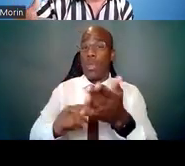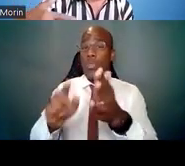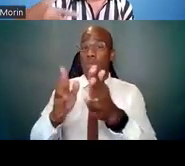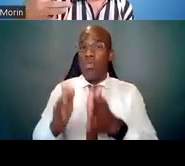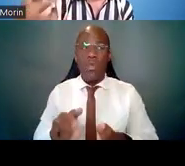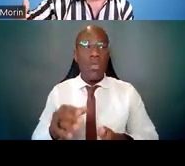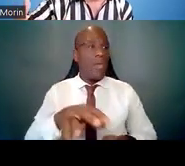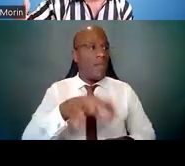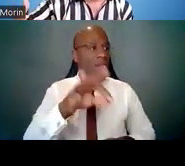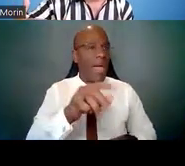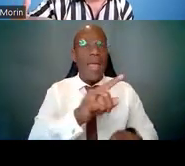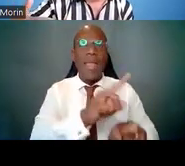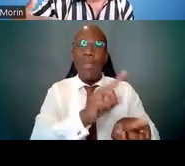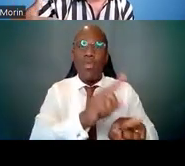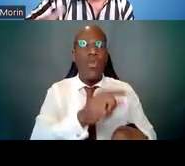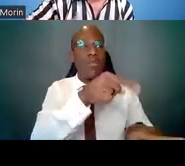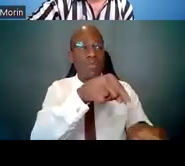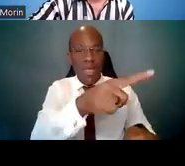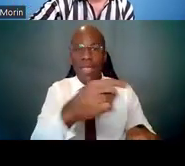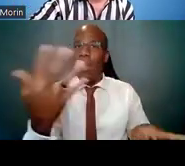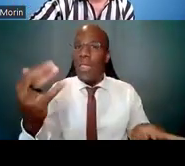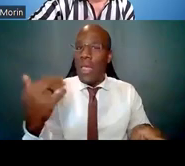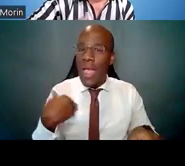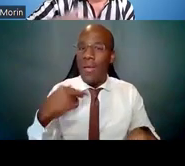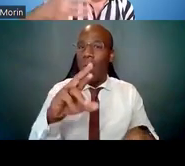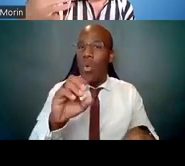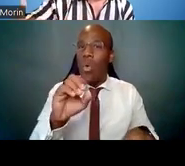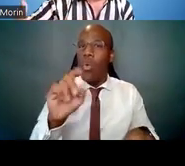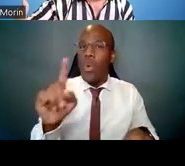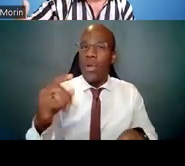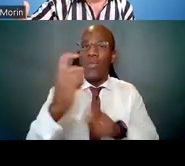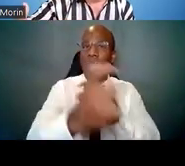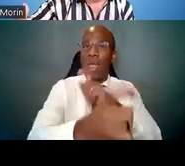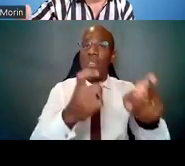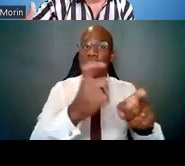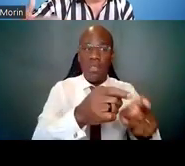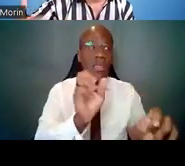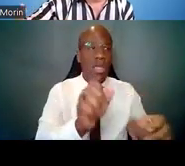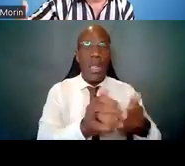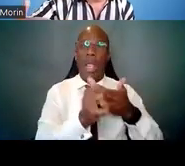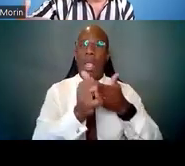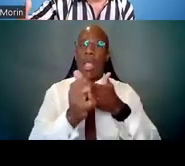that can guide you on that career. If you know that you're going to have to take a teaching load,